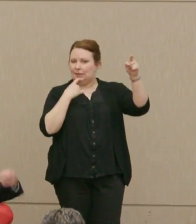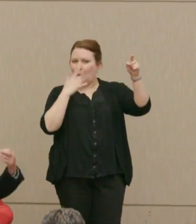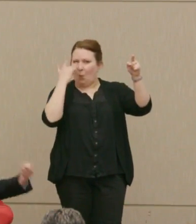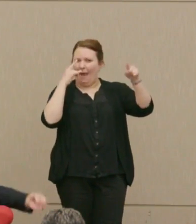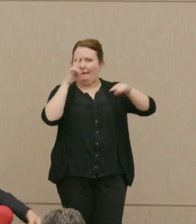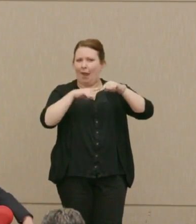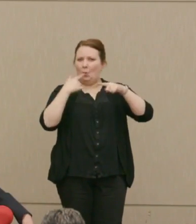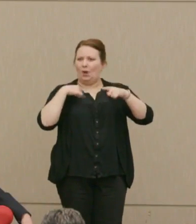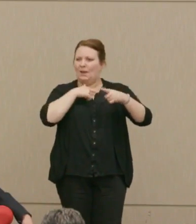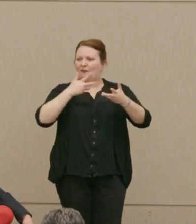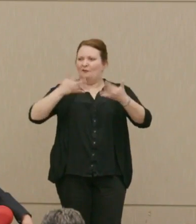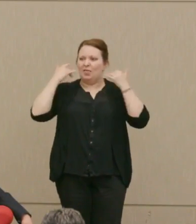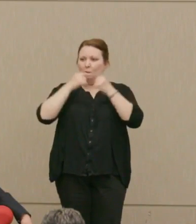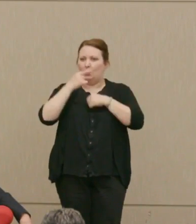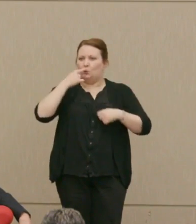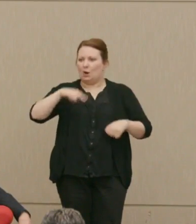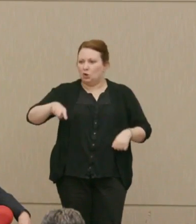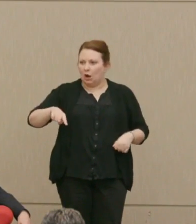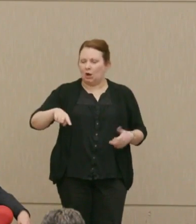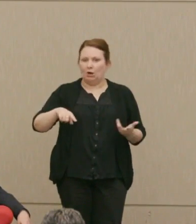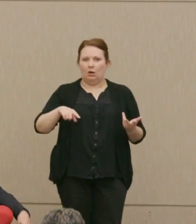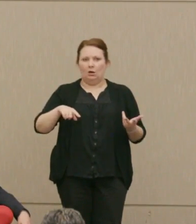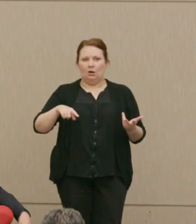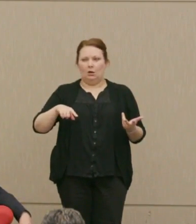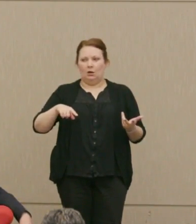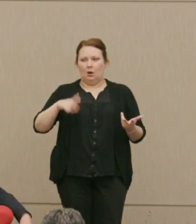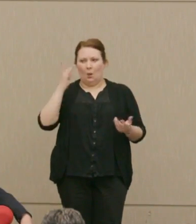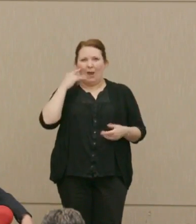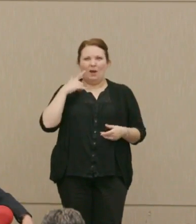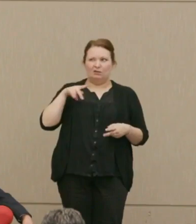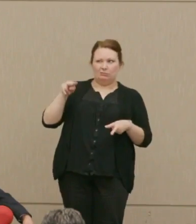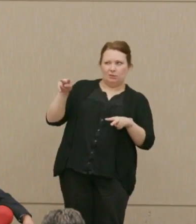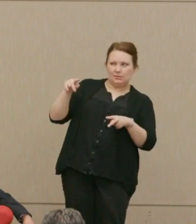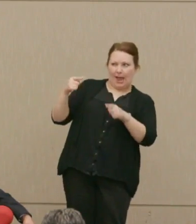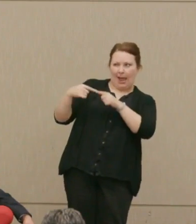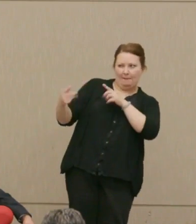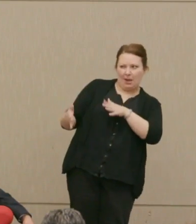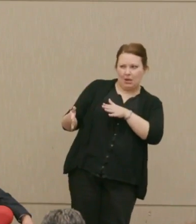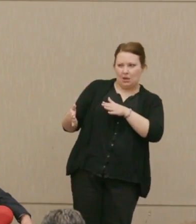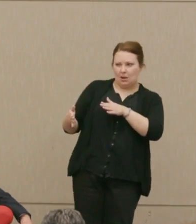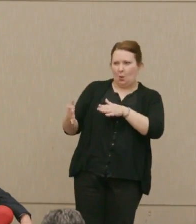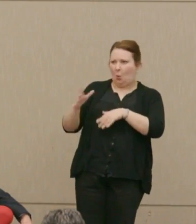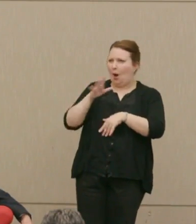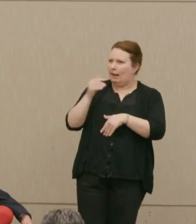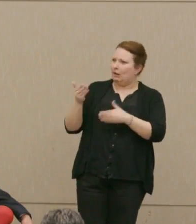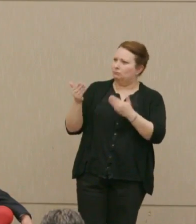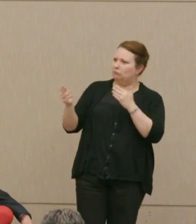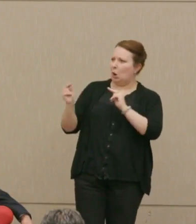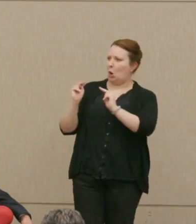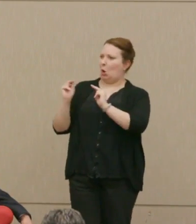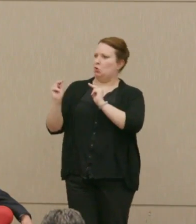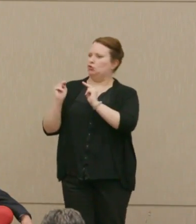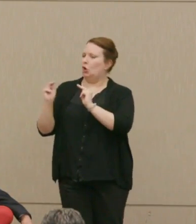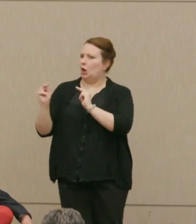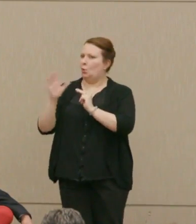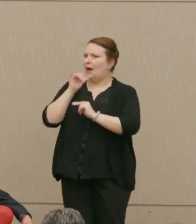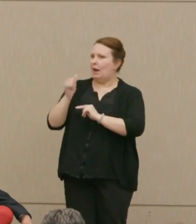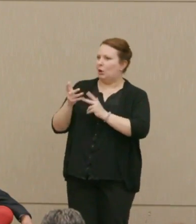can't we be friendly with Russia? Why do we have to regard them as an enemy? Why can't we negotiate? Why can't we cooperate?"